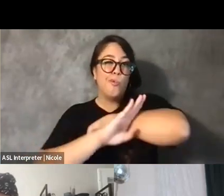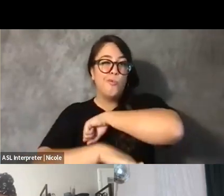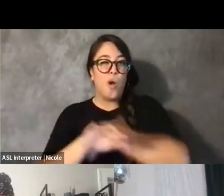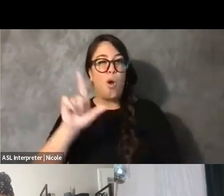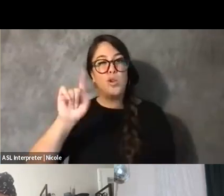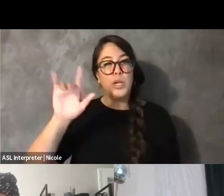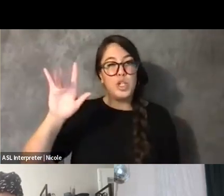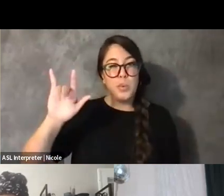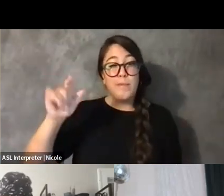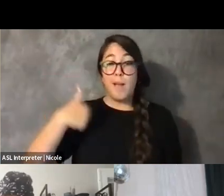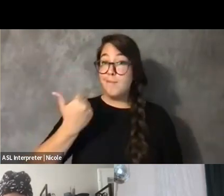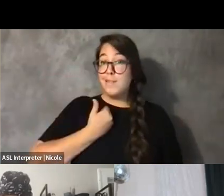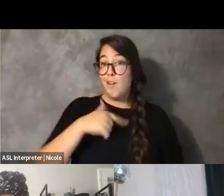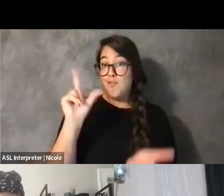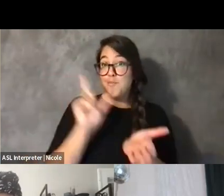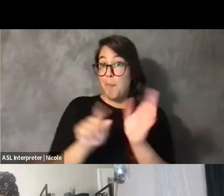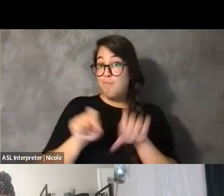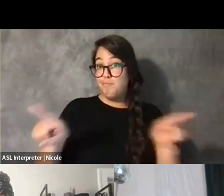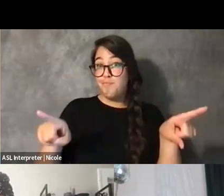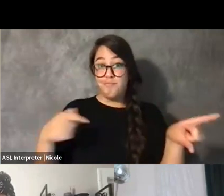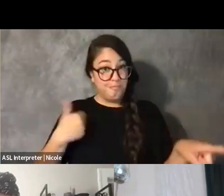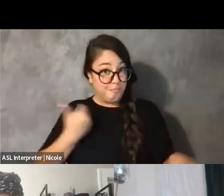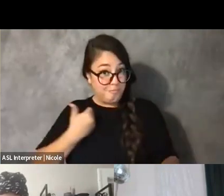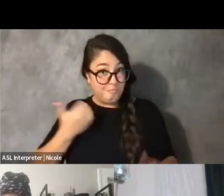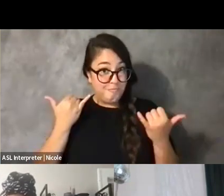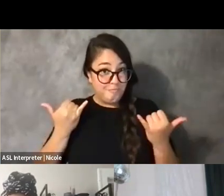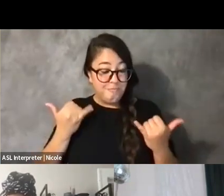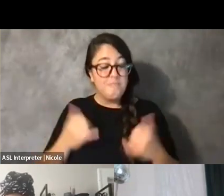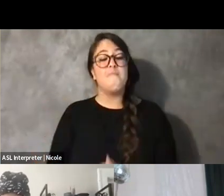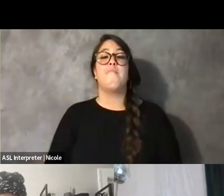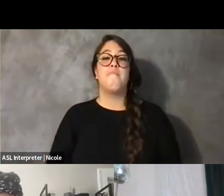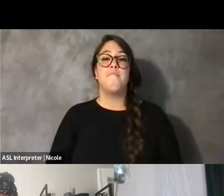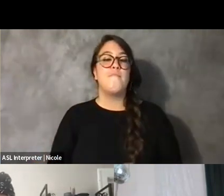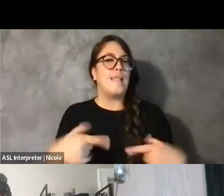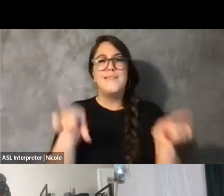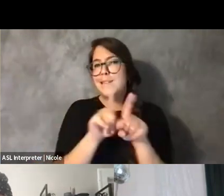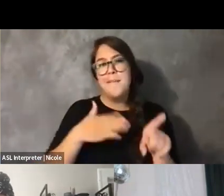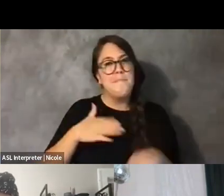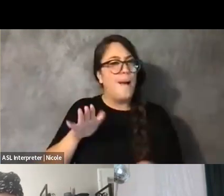I'm self-publishing it as well, as I've done with a lot of my other chat books.